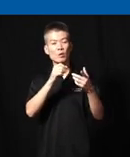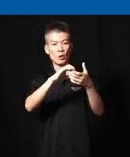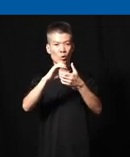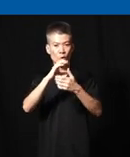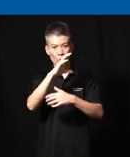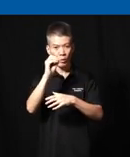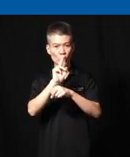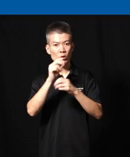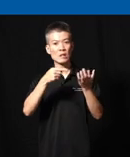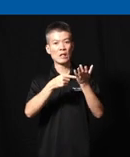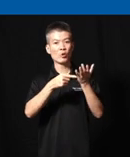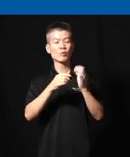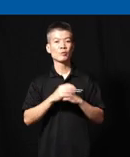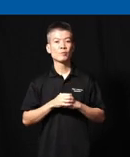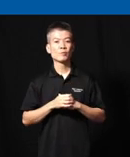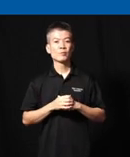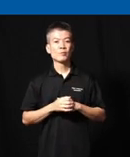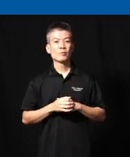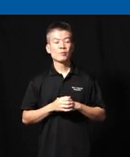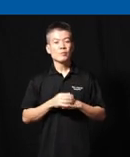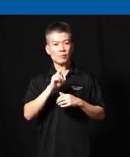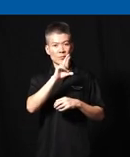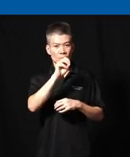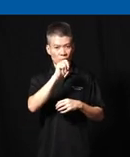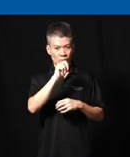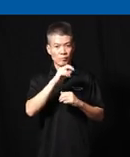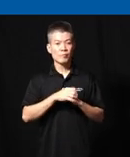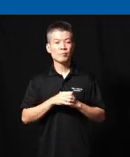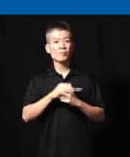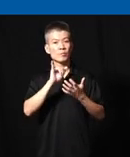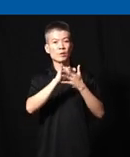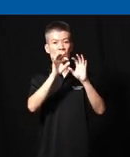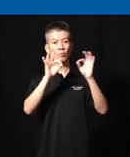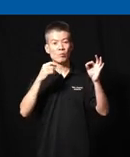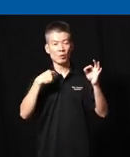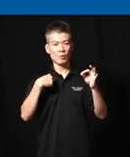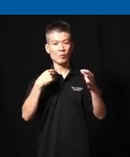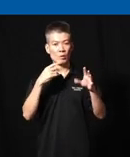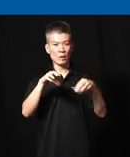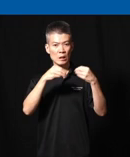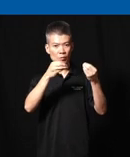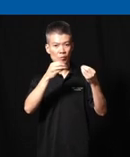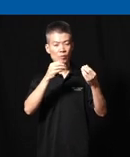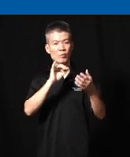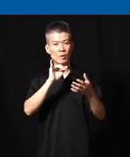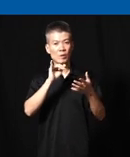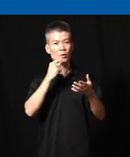using technology um so Ron the statement that I would give and like to comment on this would